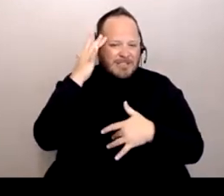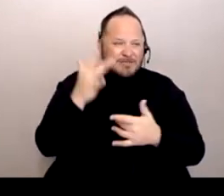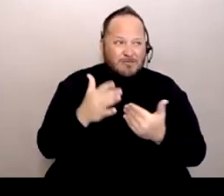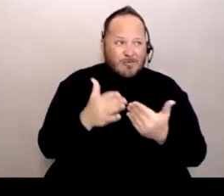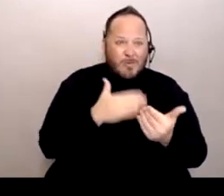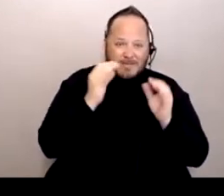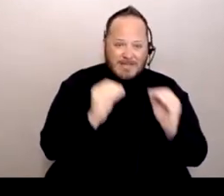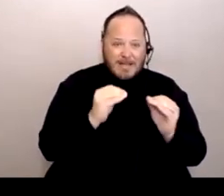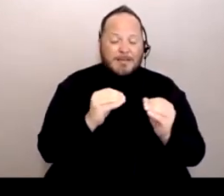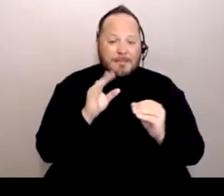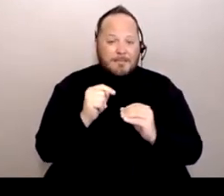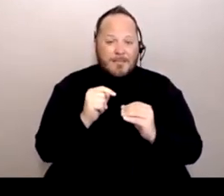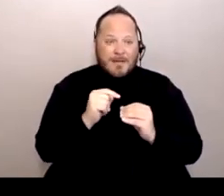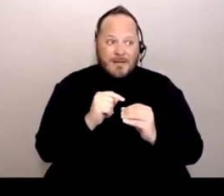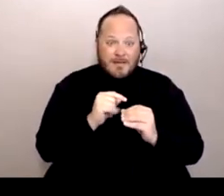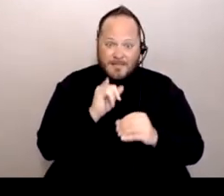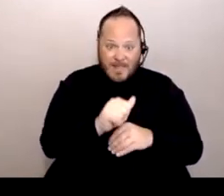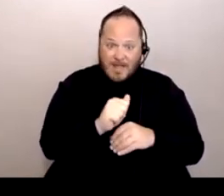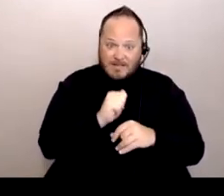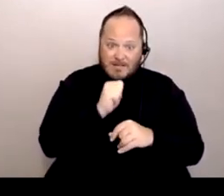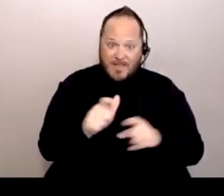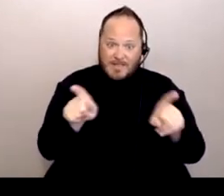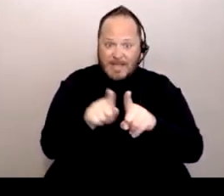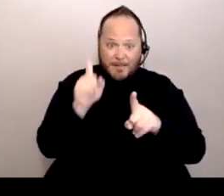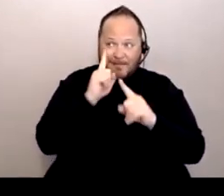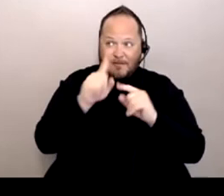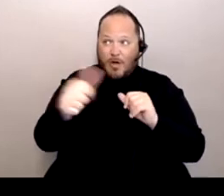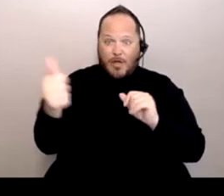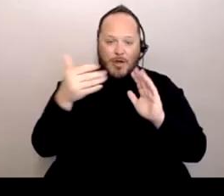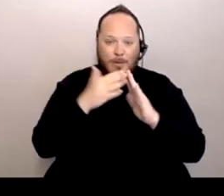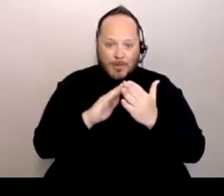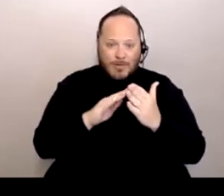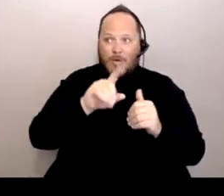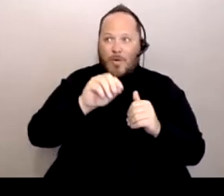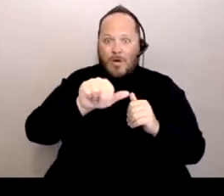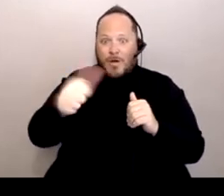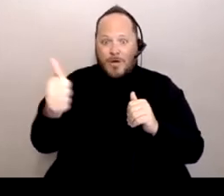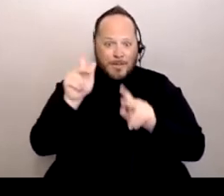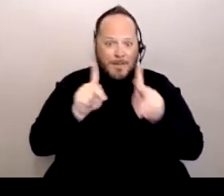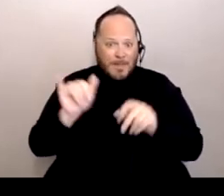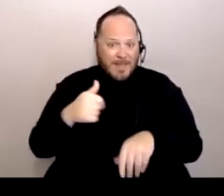But that wouldn't have been the same for other communities or other people like me, that I could have contracted it